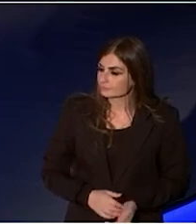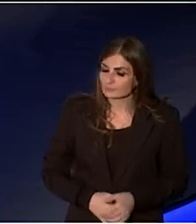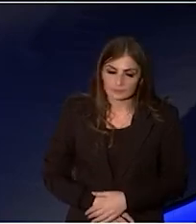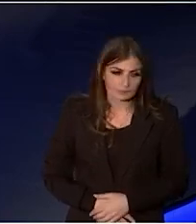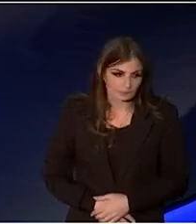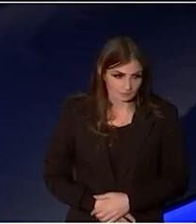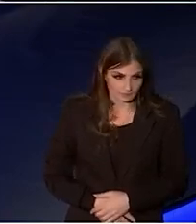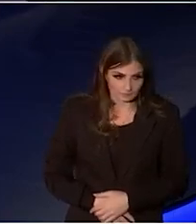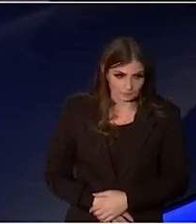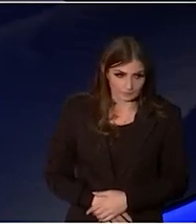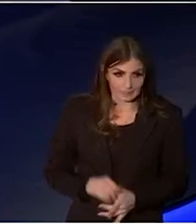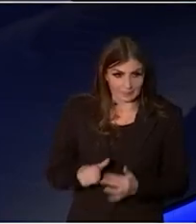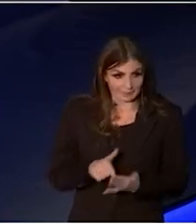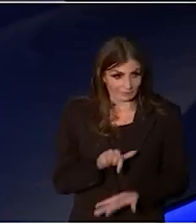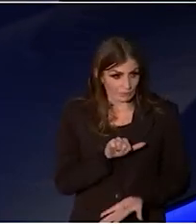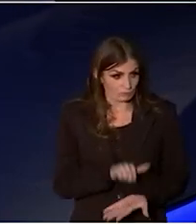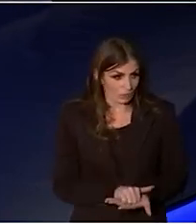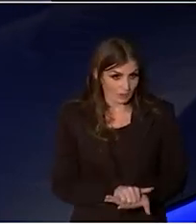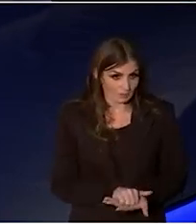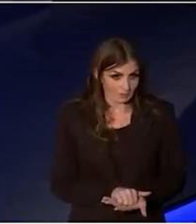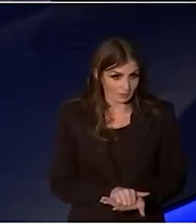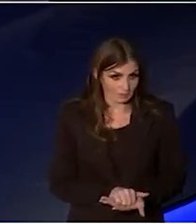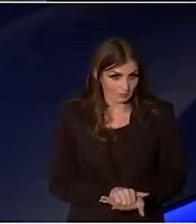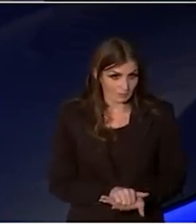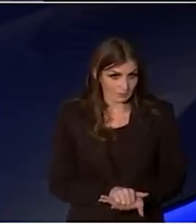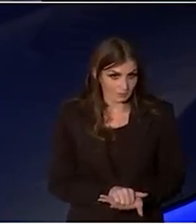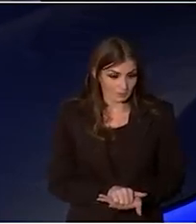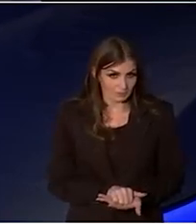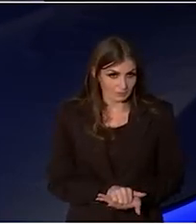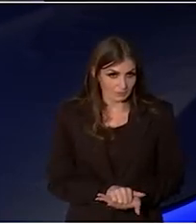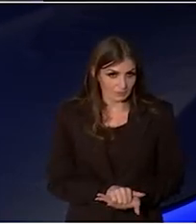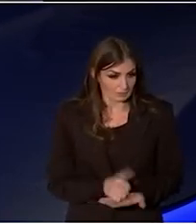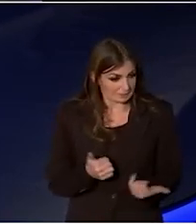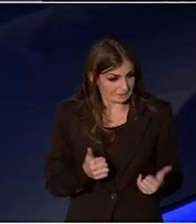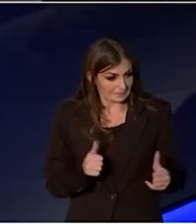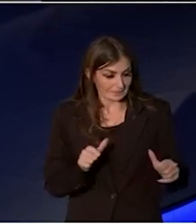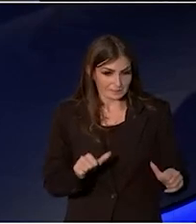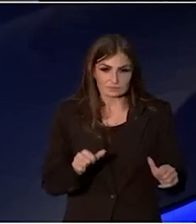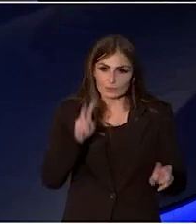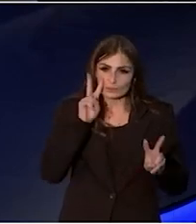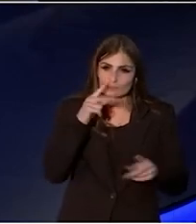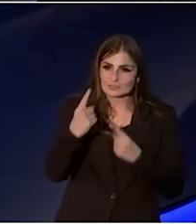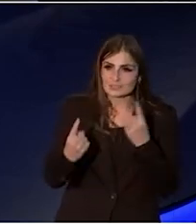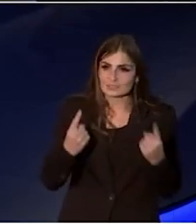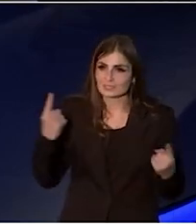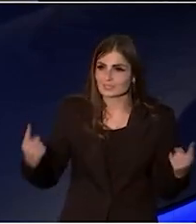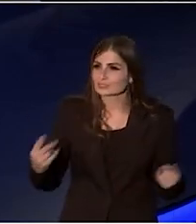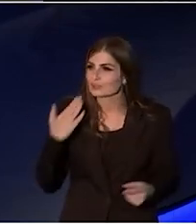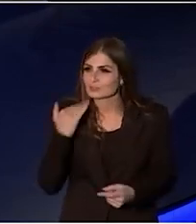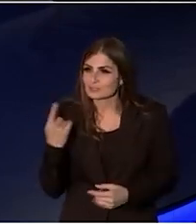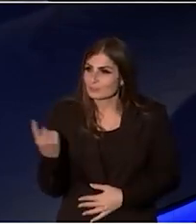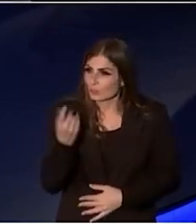If we get this right, we will see each other no matter who we are.